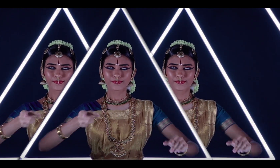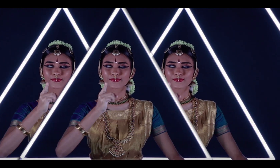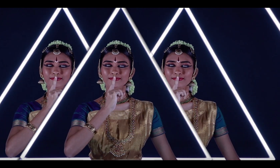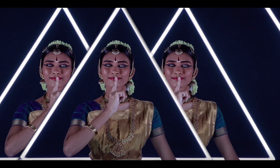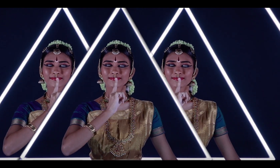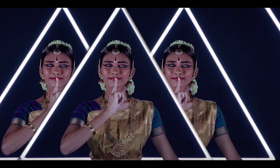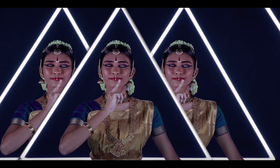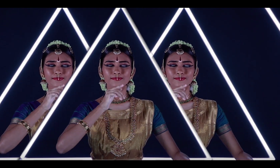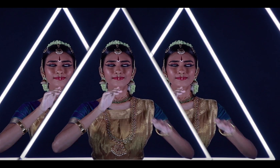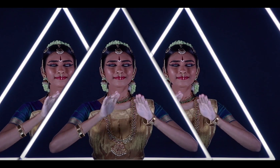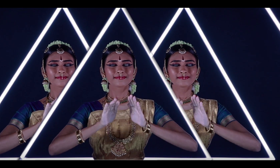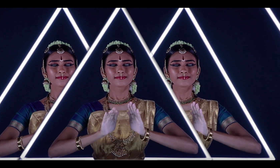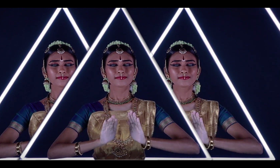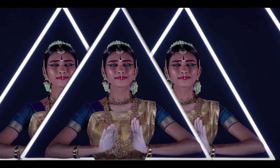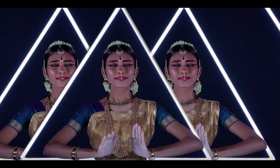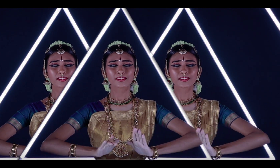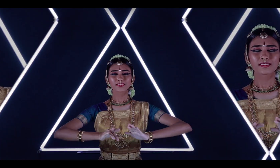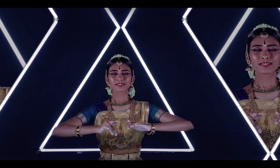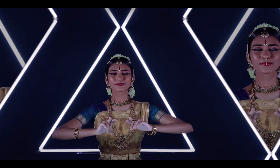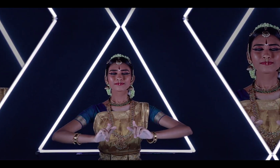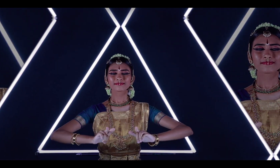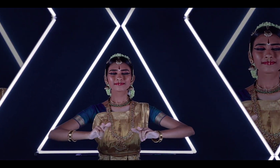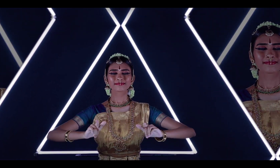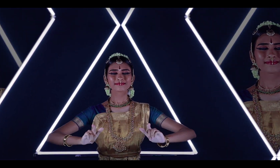Silence too is a language